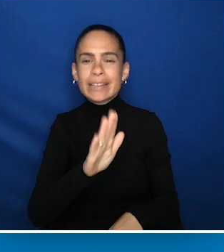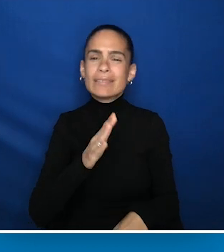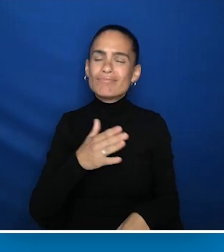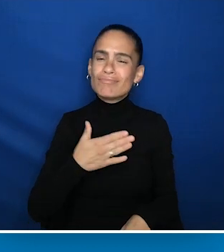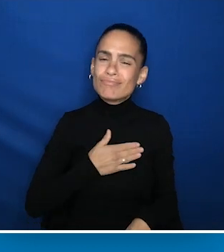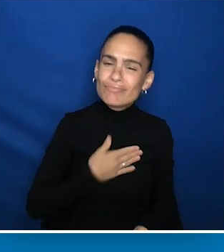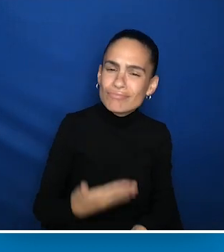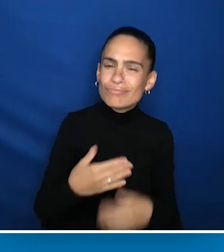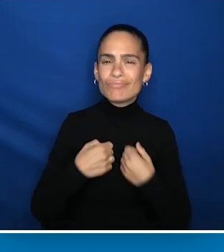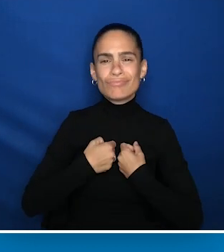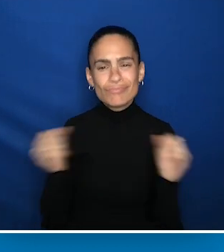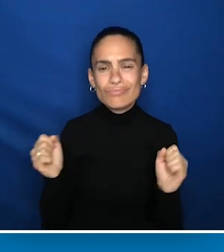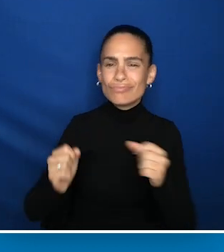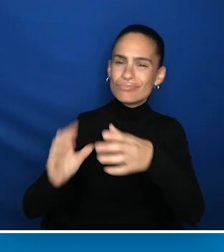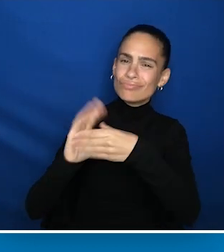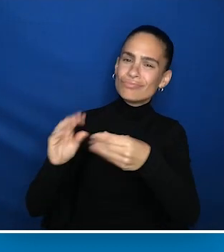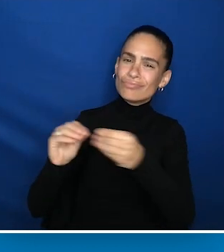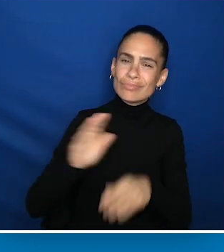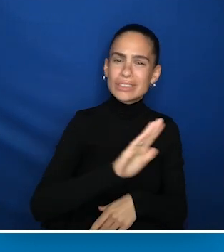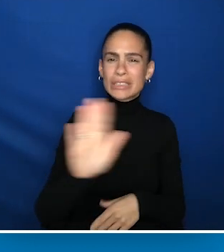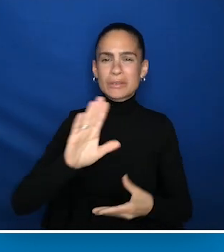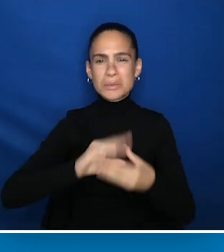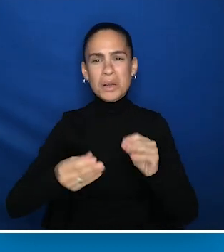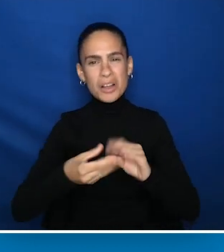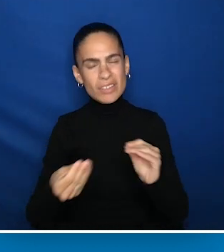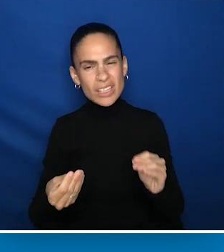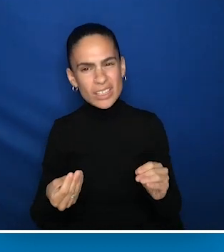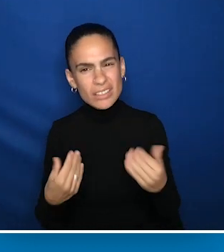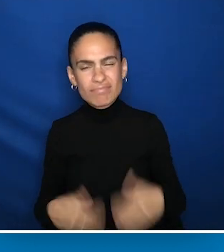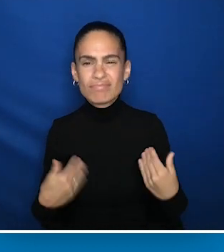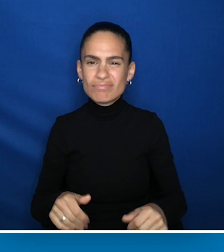and their generosity in speaking with me and telling their stories